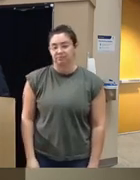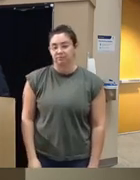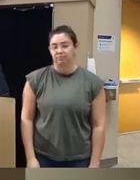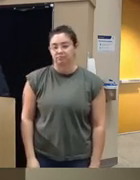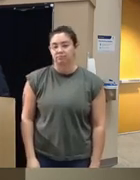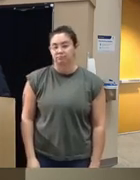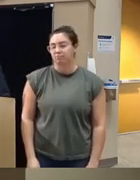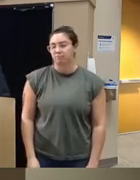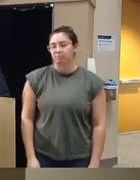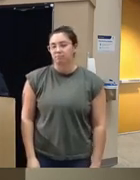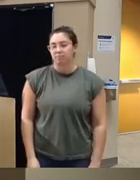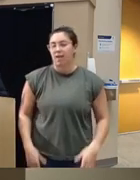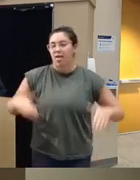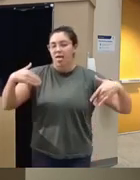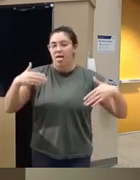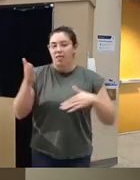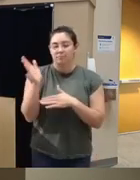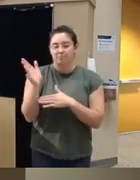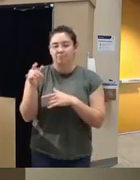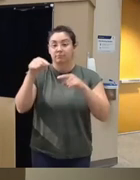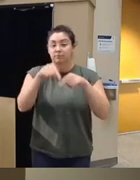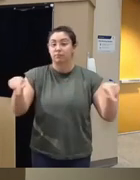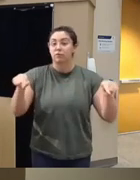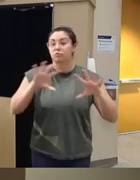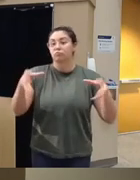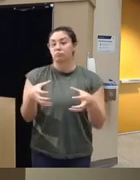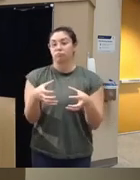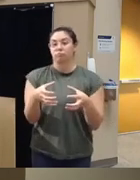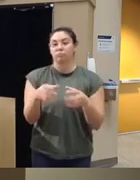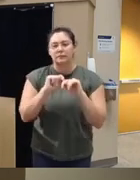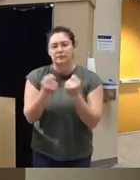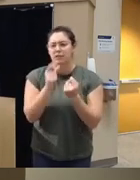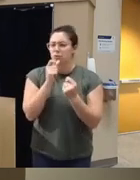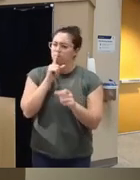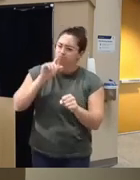haven't done this in a vacuum it's actually with a team uh really dedicated team of researchers